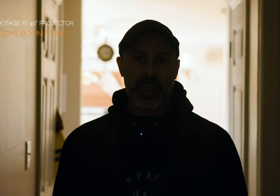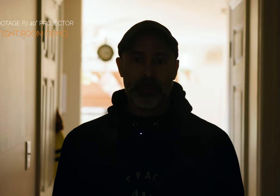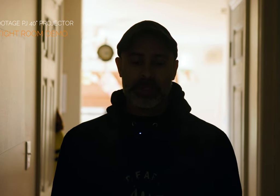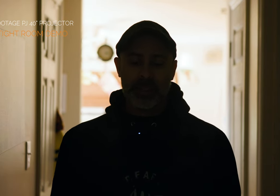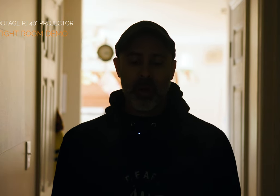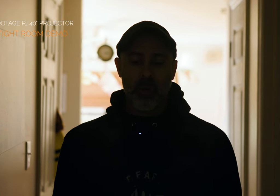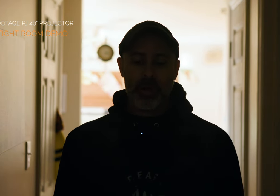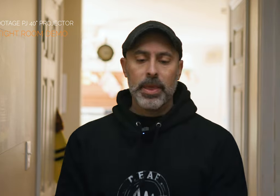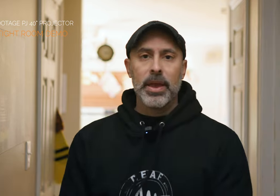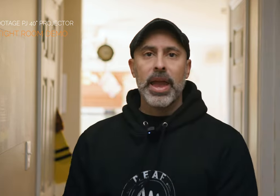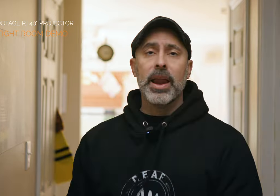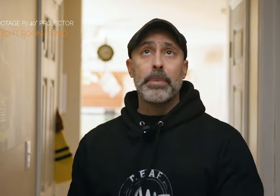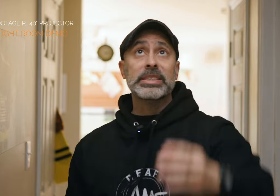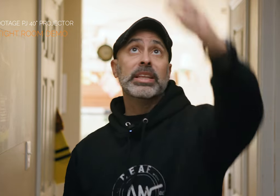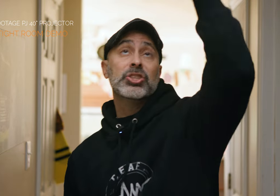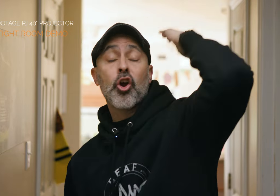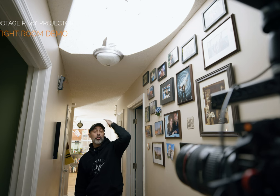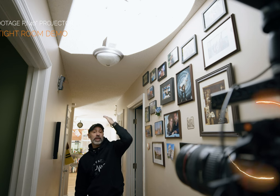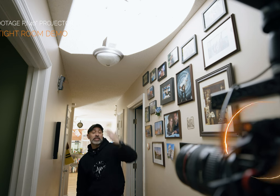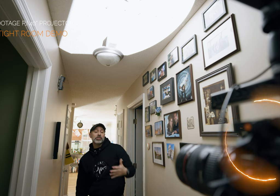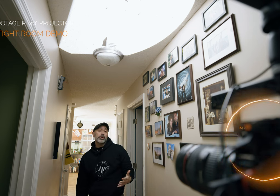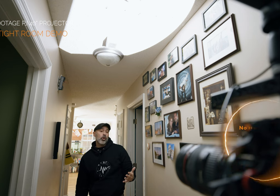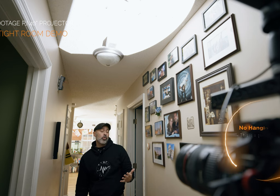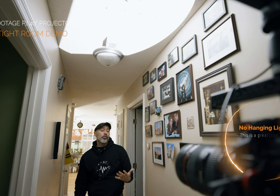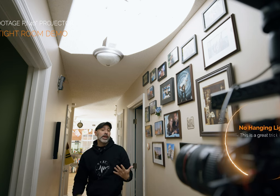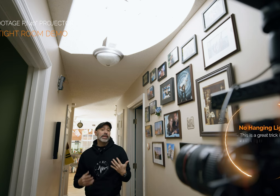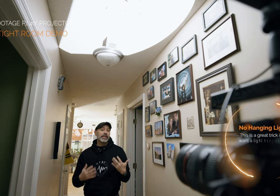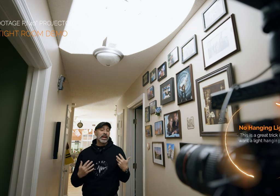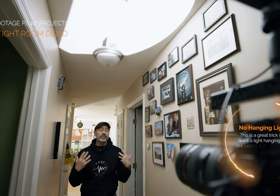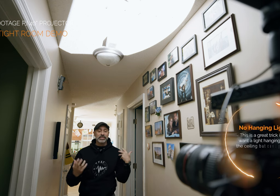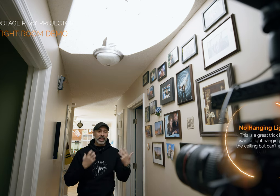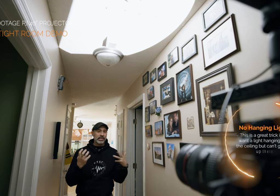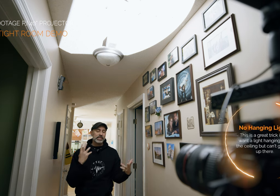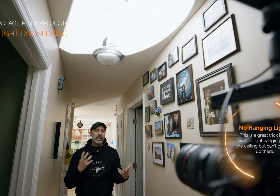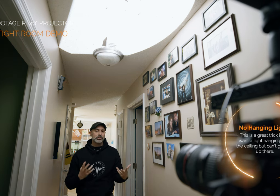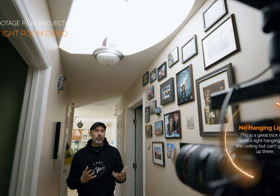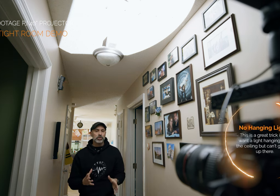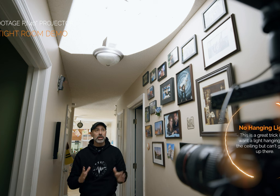that makes in the hallway and I basically turned it into an overhead kind of Skylight type Source